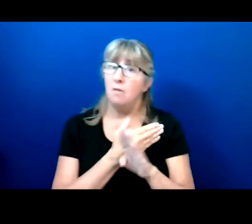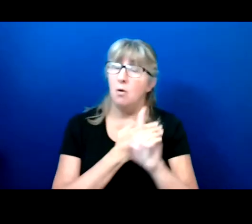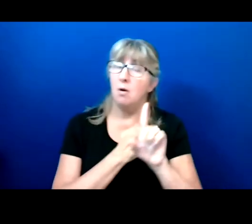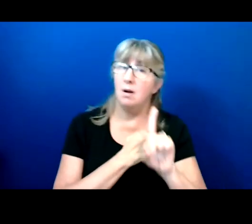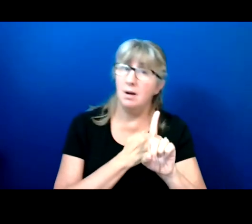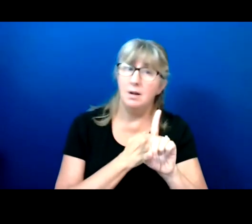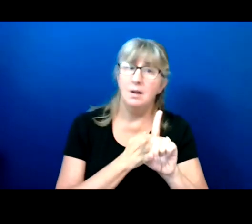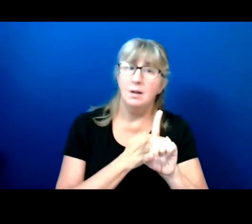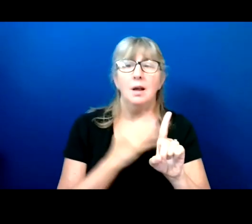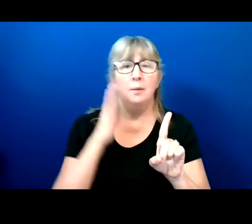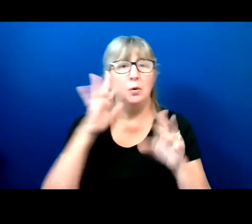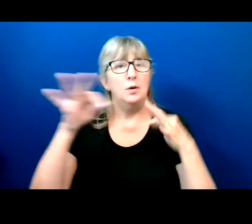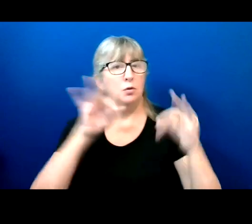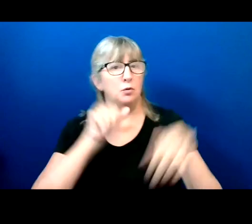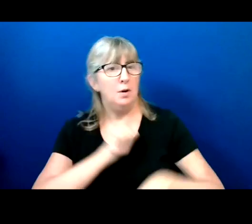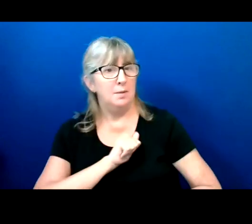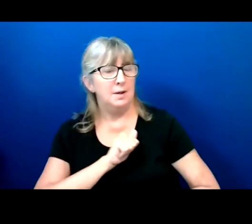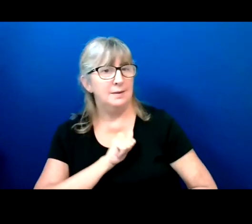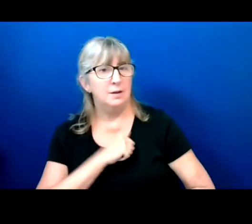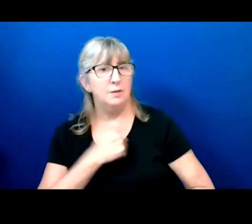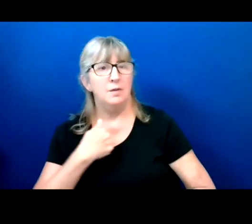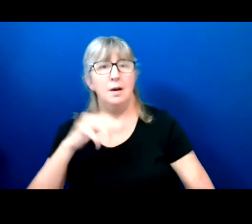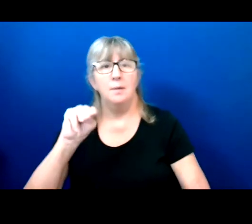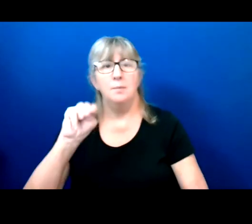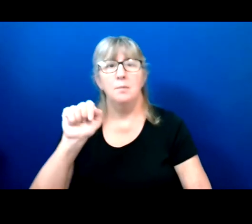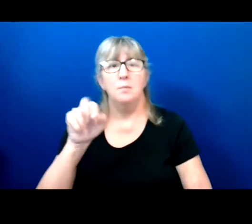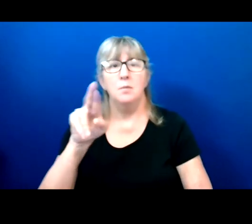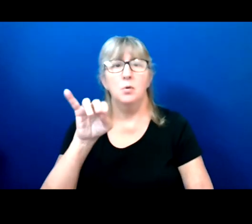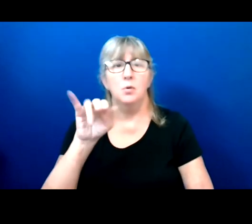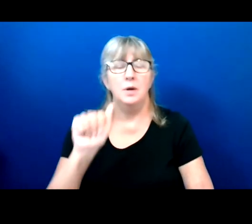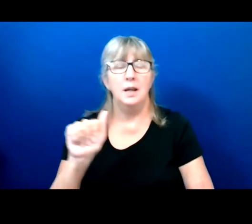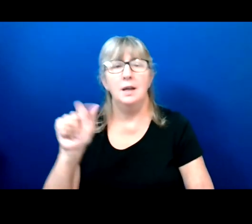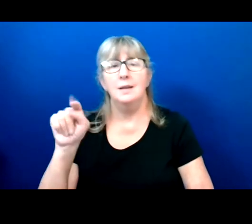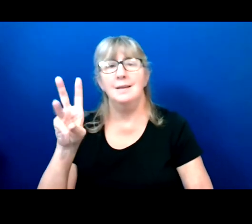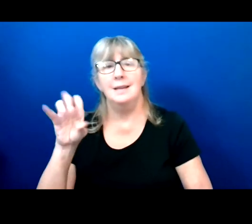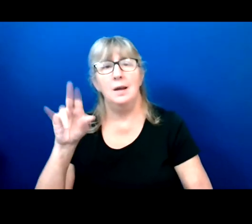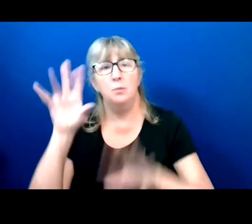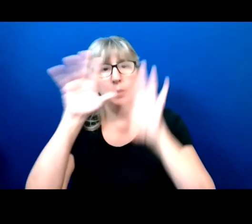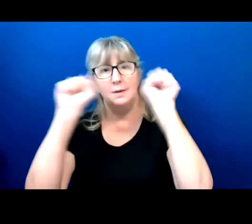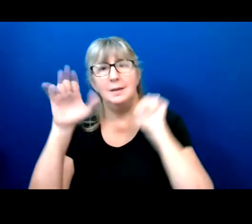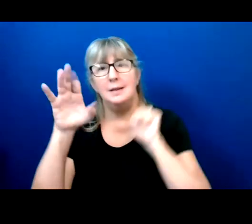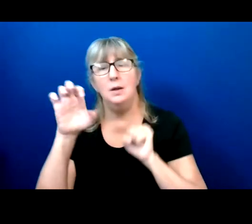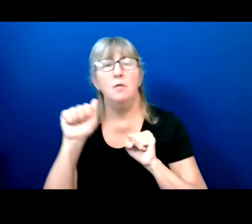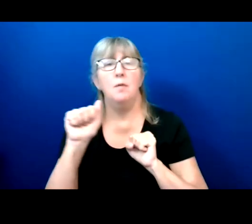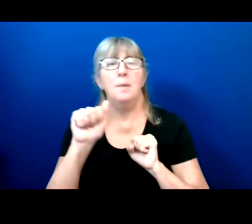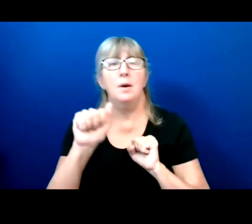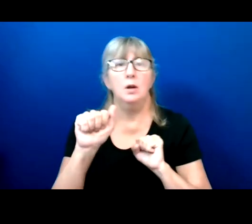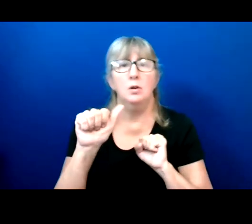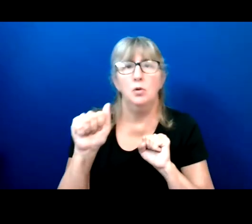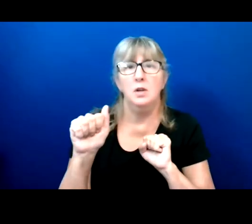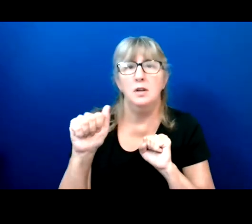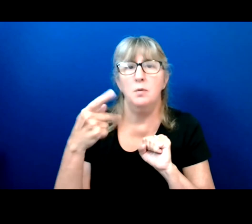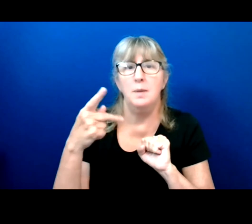This is Maria Town, President and CEO of the American Association of People with Disabilities speaking.